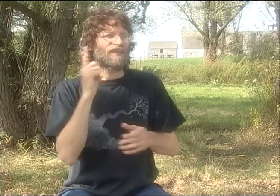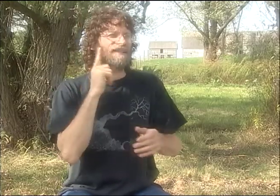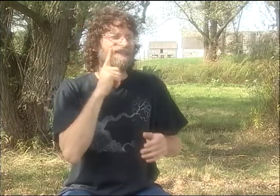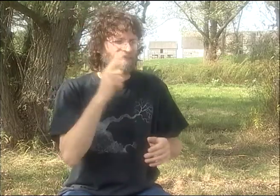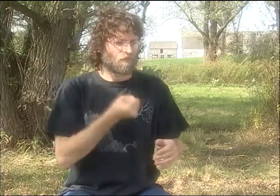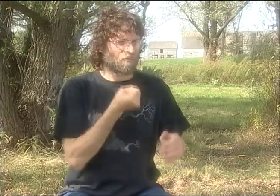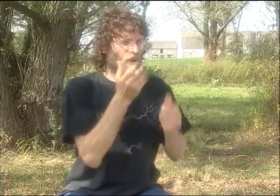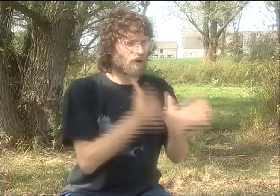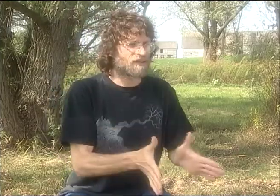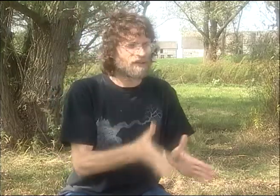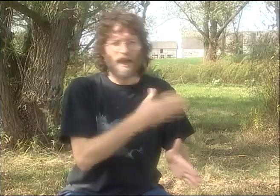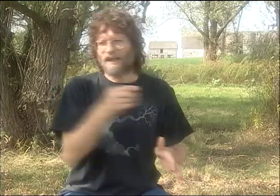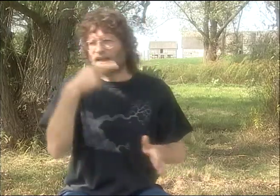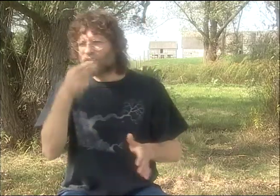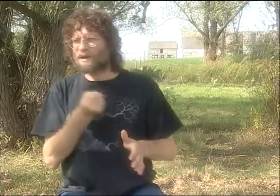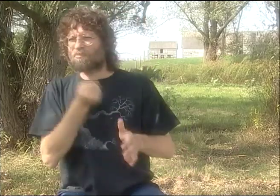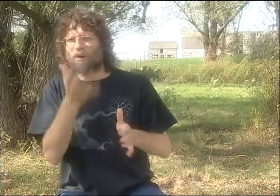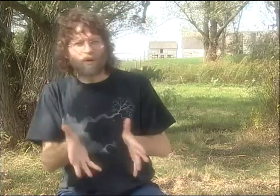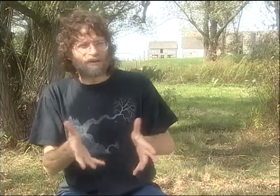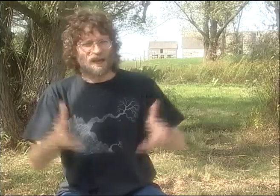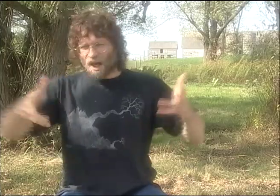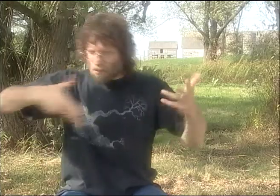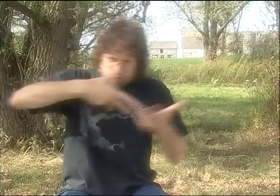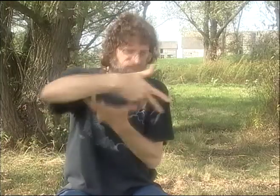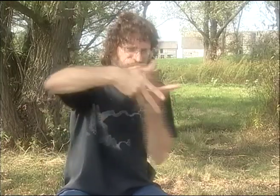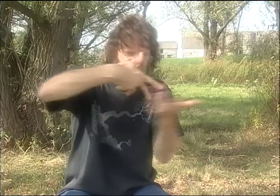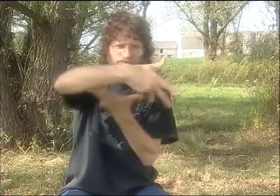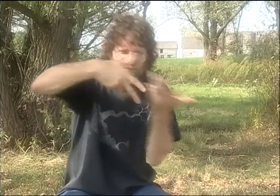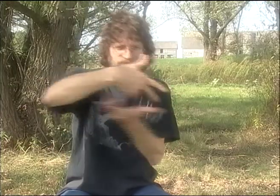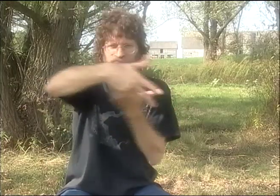AN IN THE EARLY EIGHTIES WHEN THE DEAF POETS